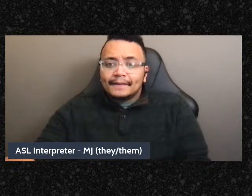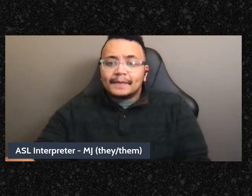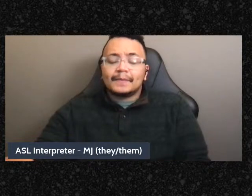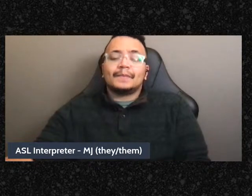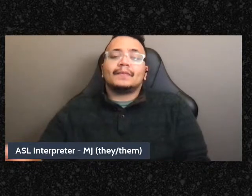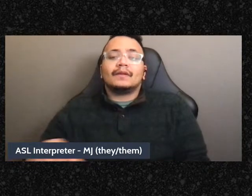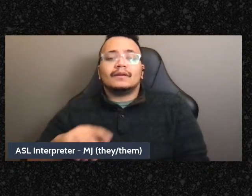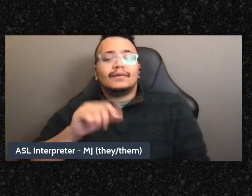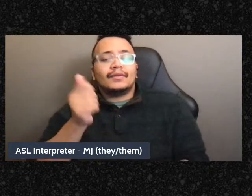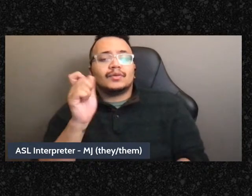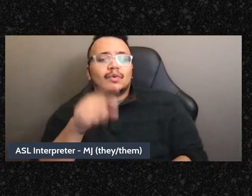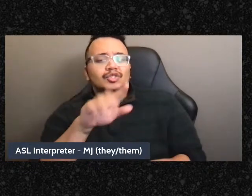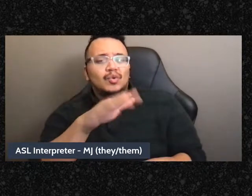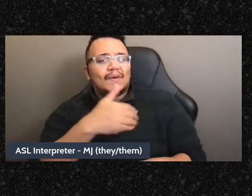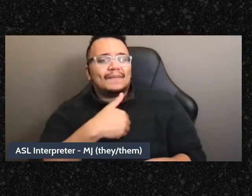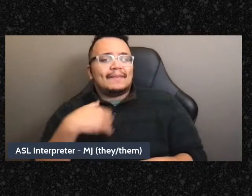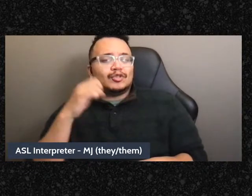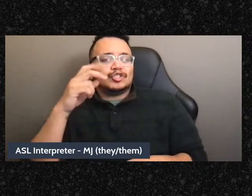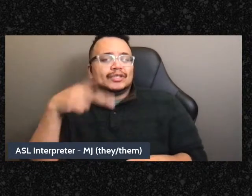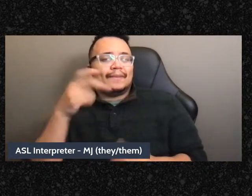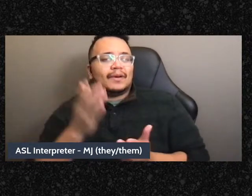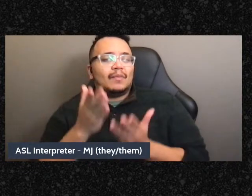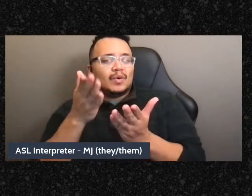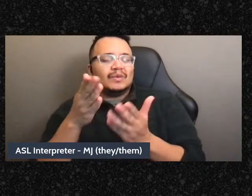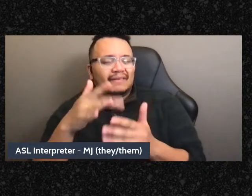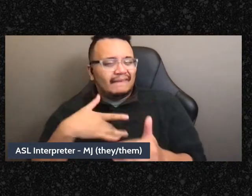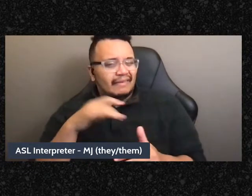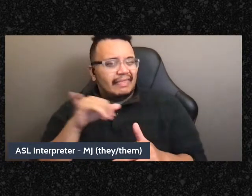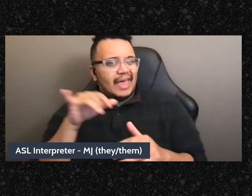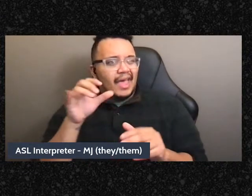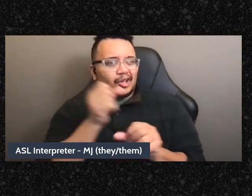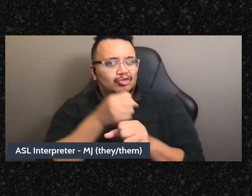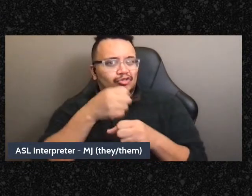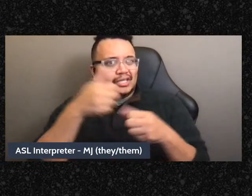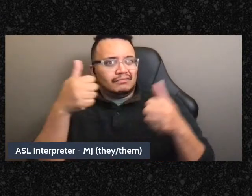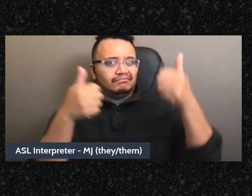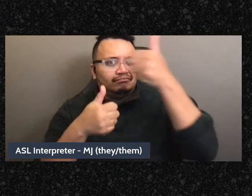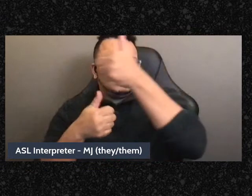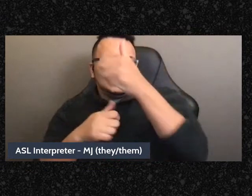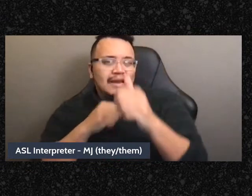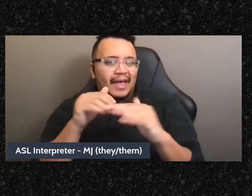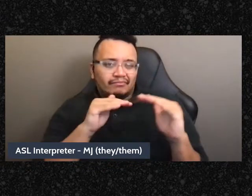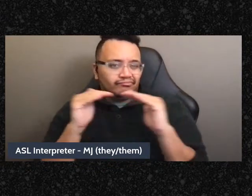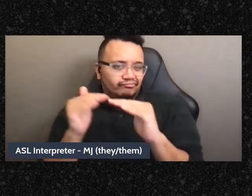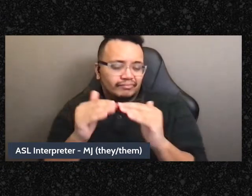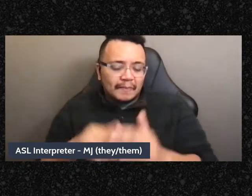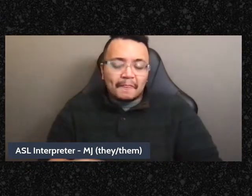So to me having people take on different amounts of decision making responsibility isn't